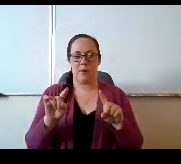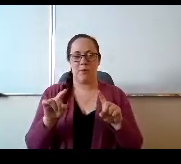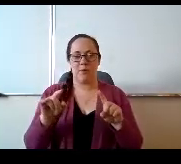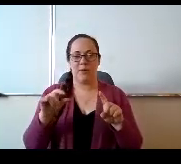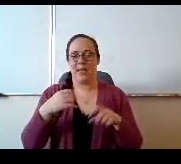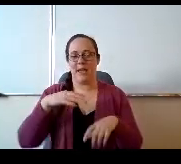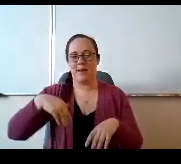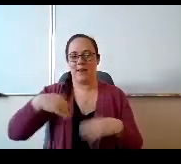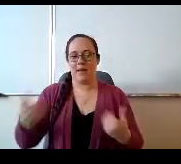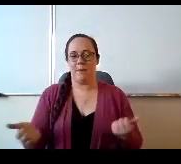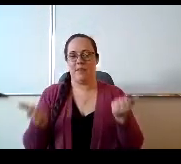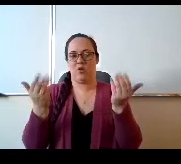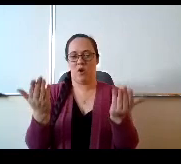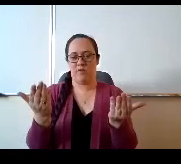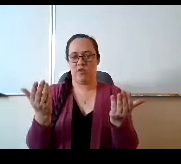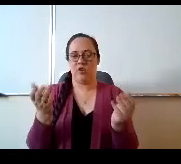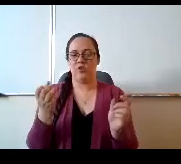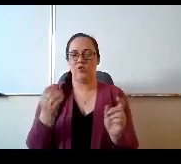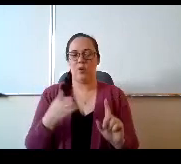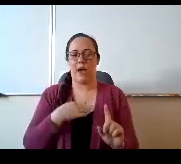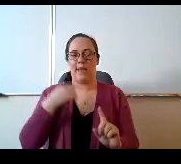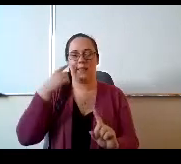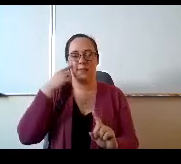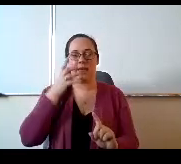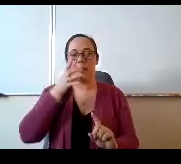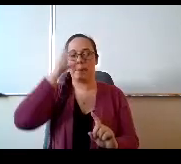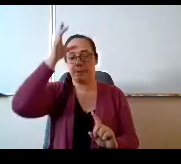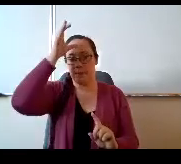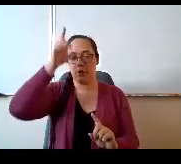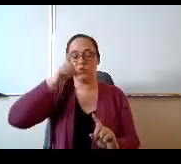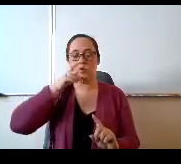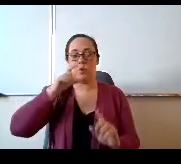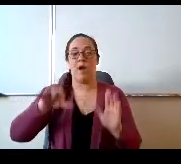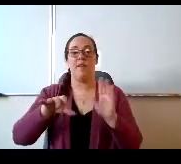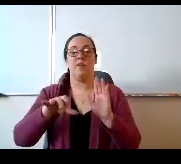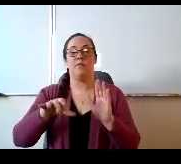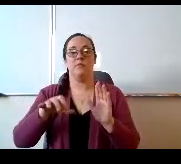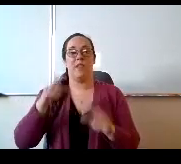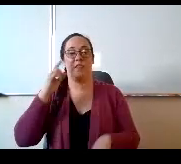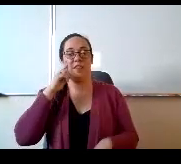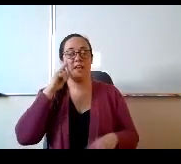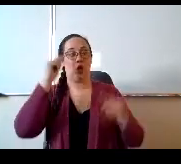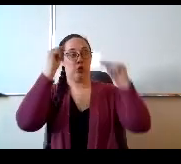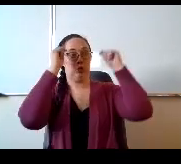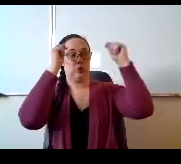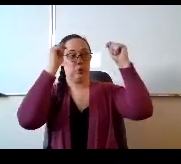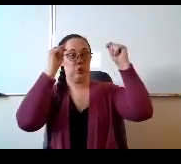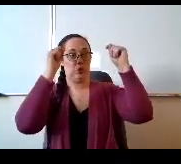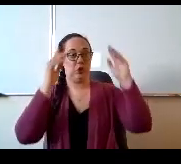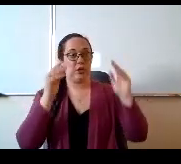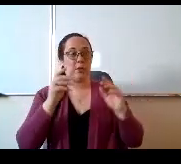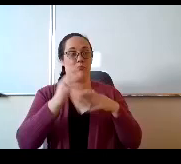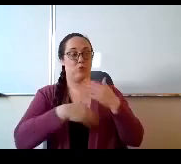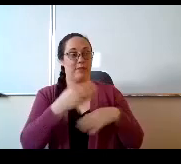so I would think that parents who have found the tutoring process very successful and they say, oh, there's going to be some more.